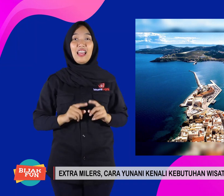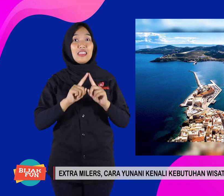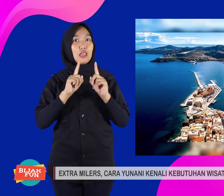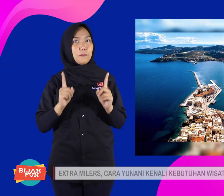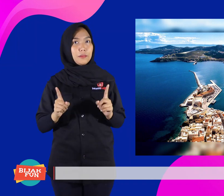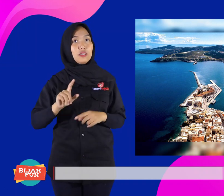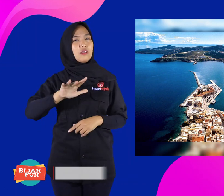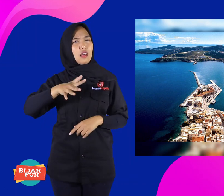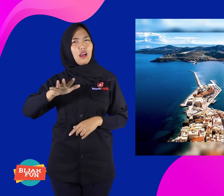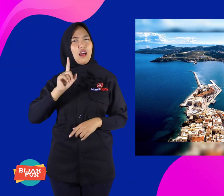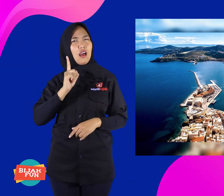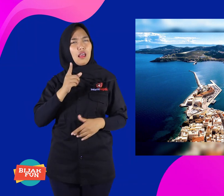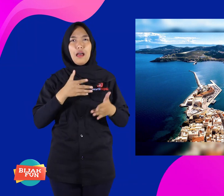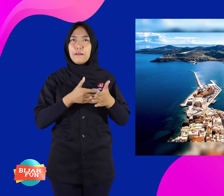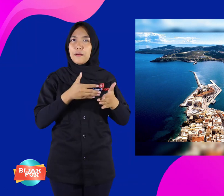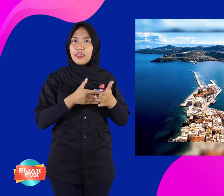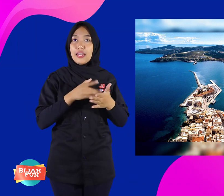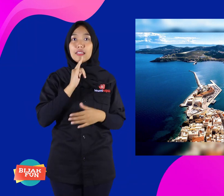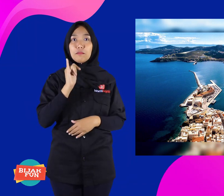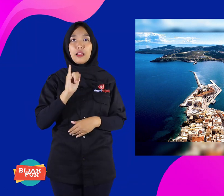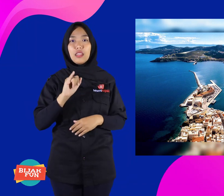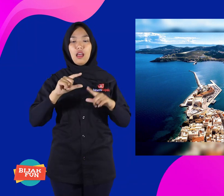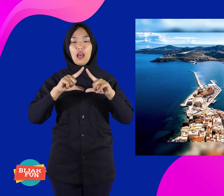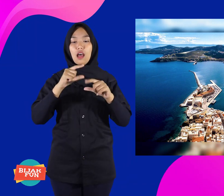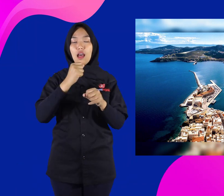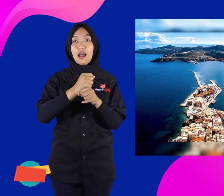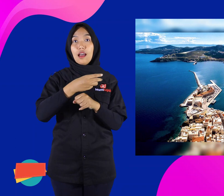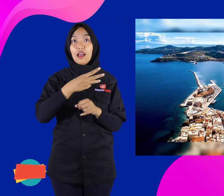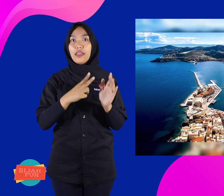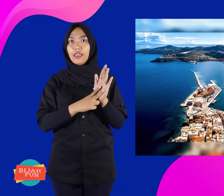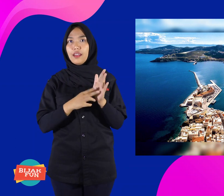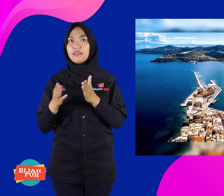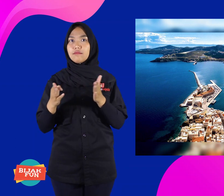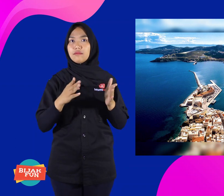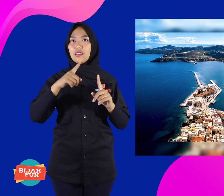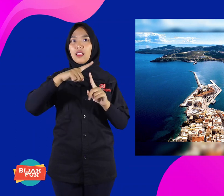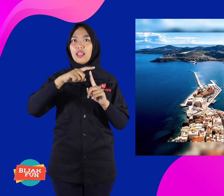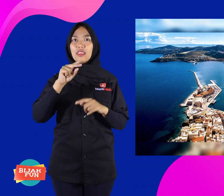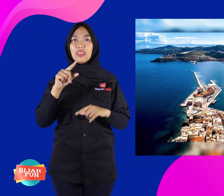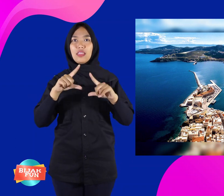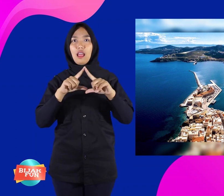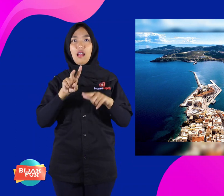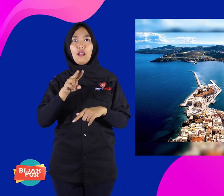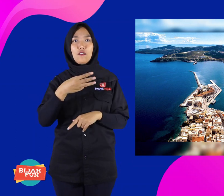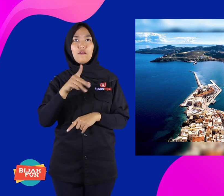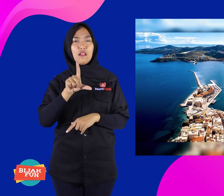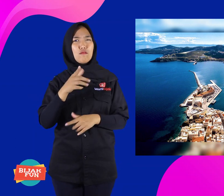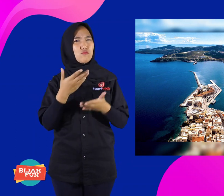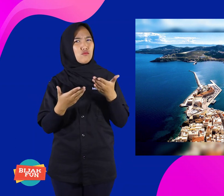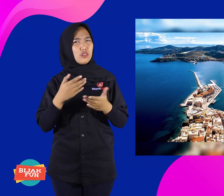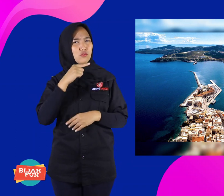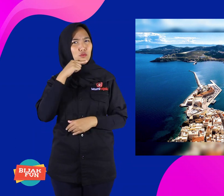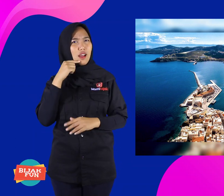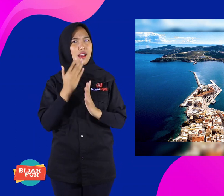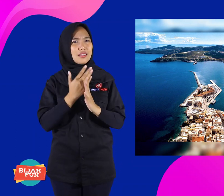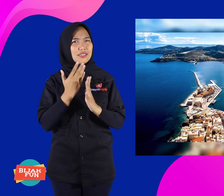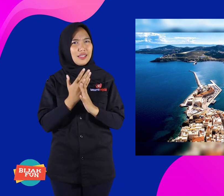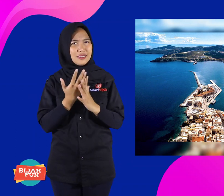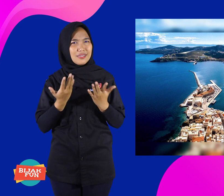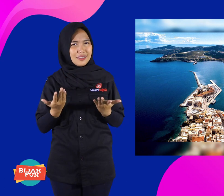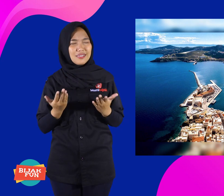But sometimes there are obstacles, for example, travel agents lack access.